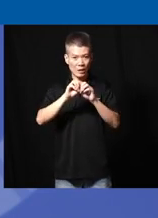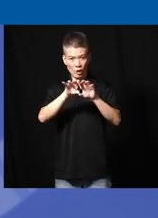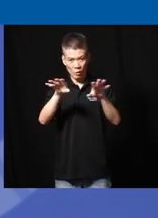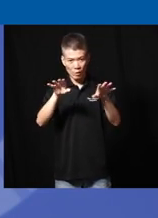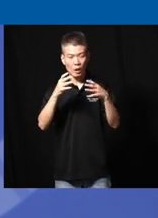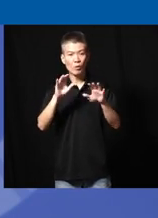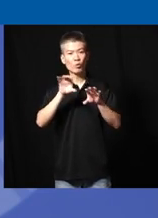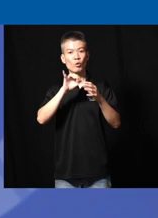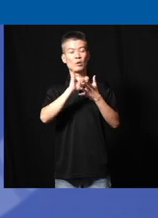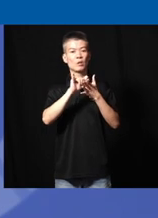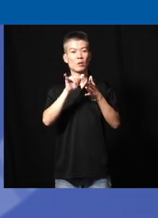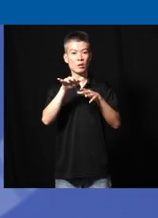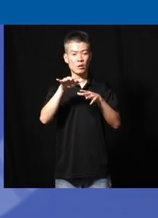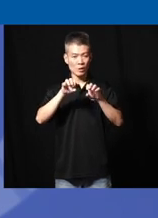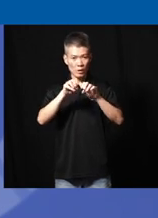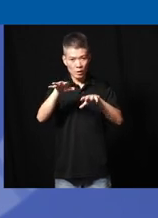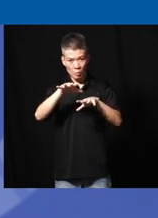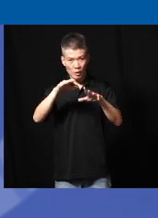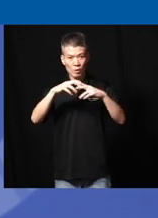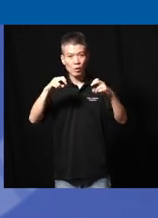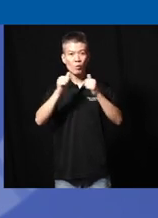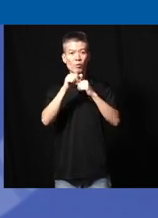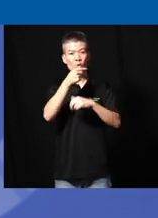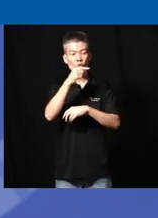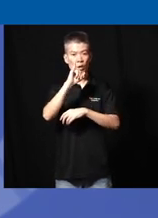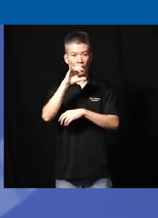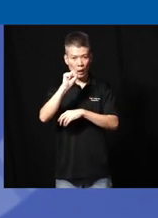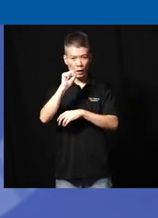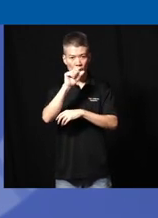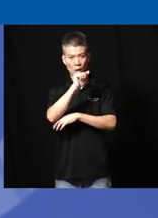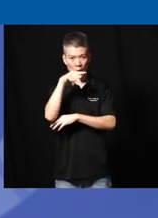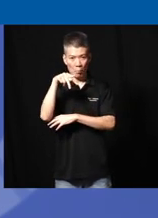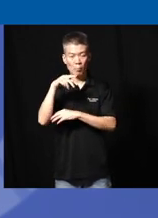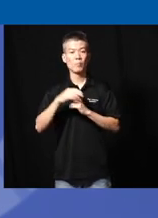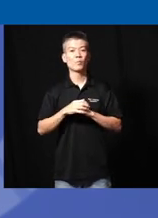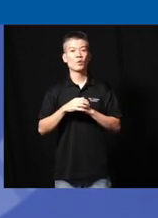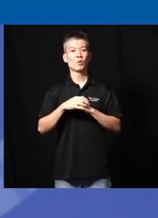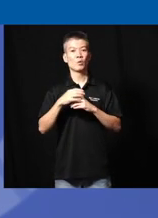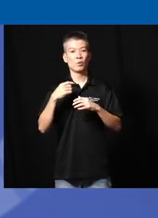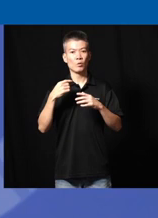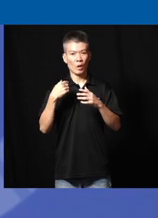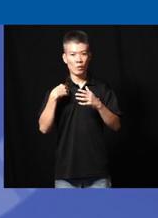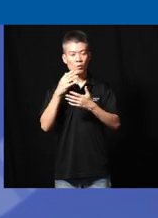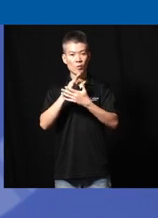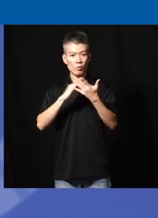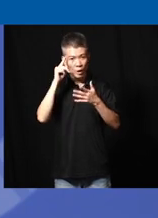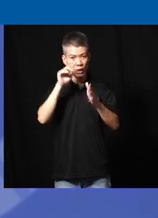then we did the special analysis with the gis app uh so we layer some so for example we we